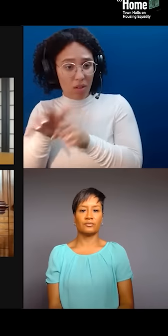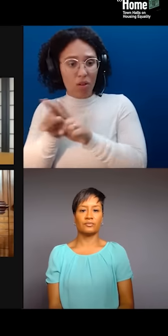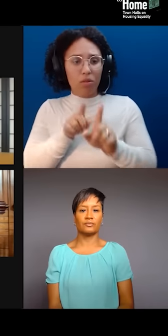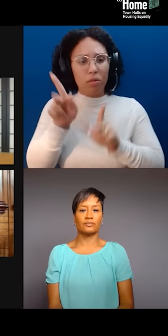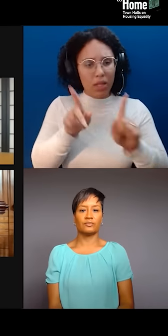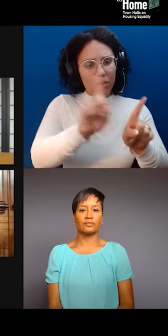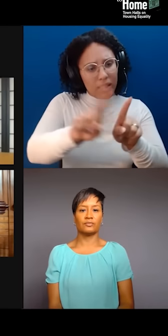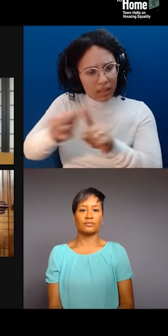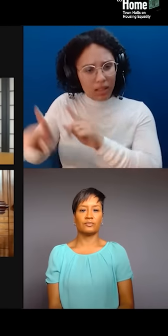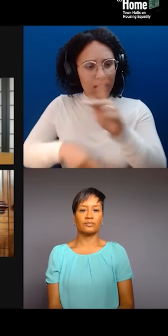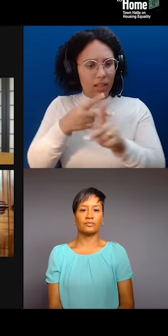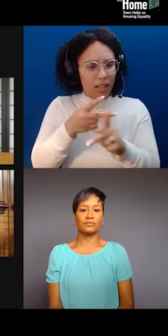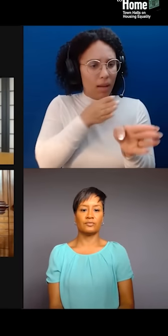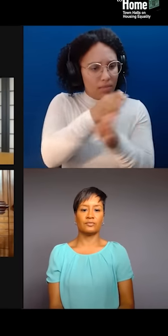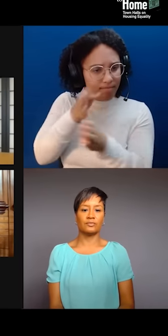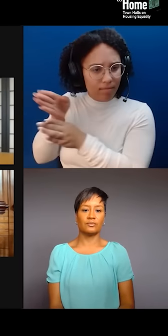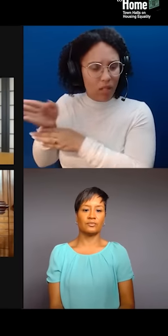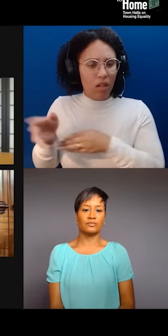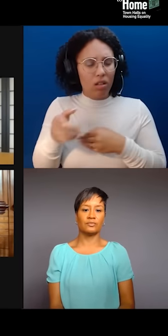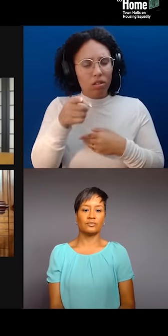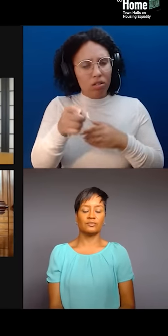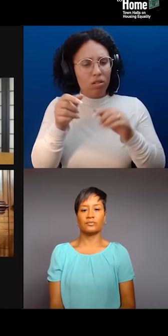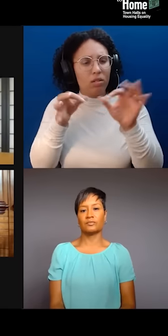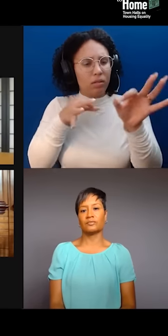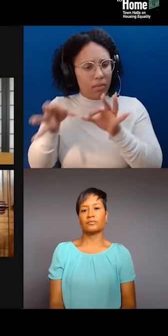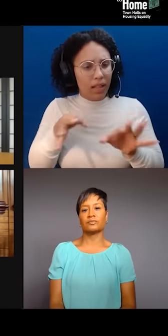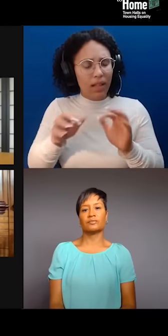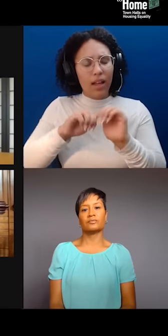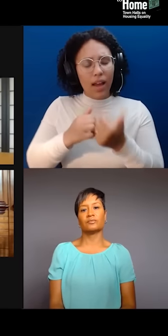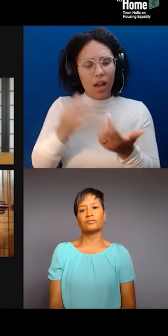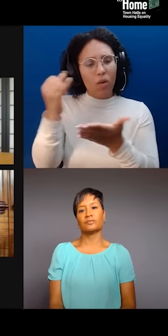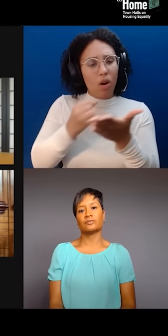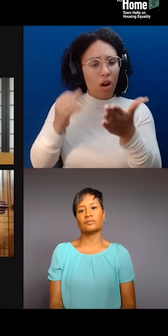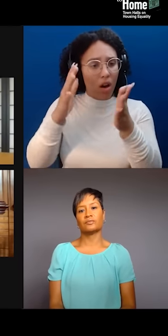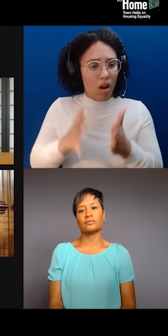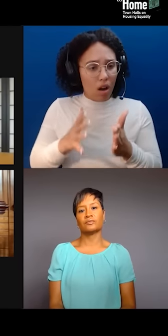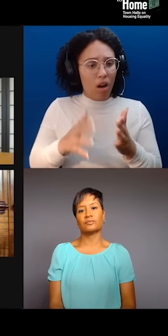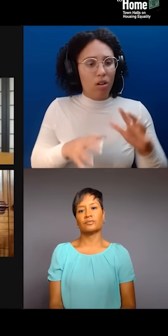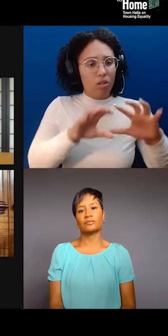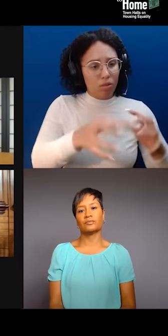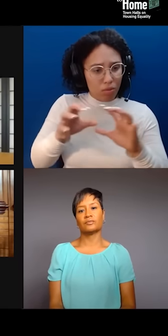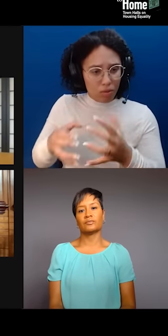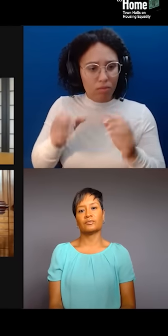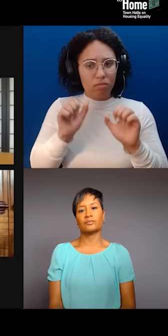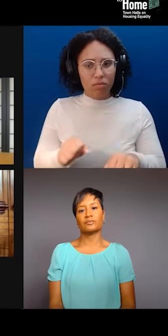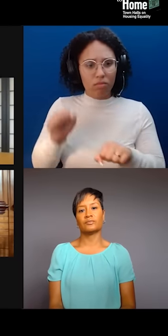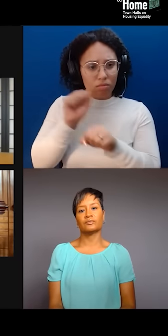build equitable decolonized communities and why you feel they should be engaged in that work? Betty?